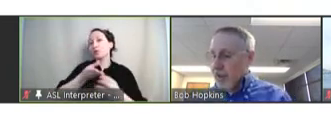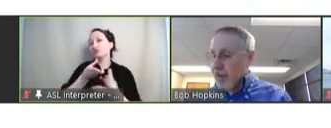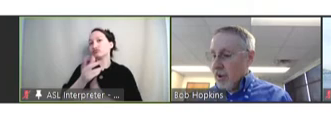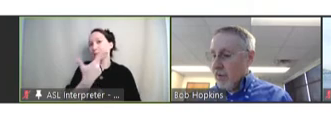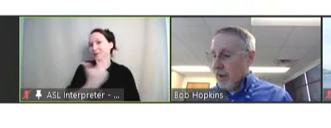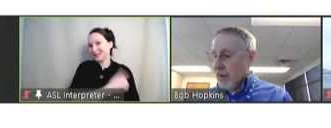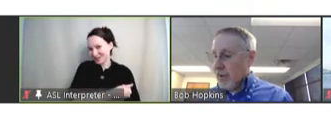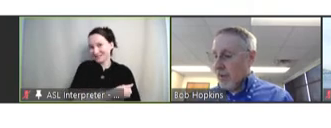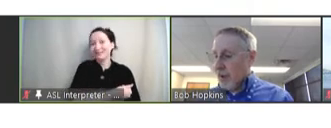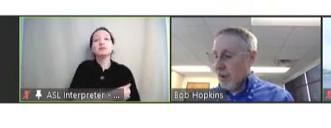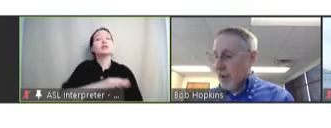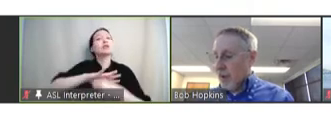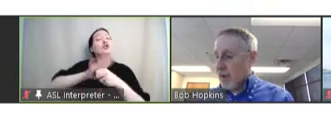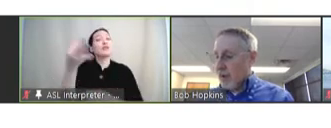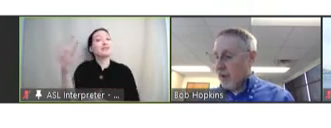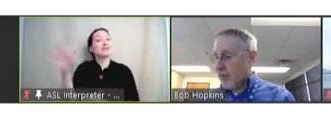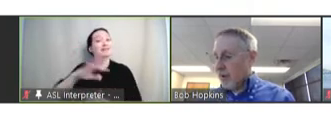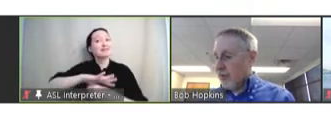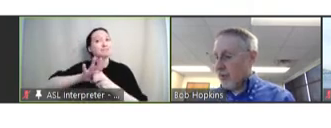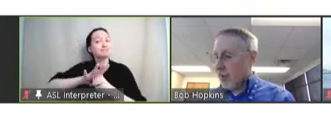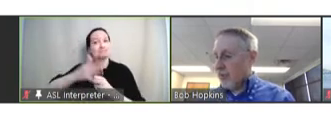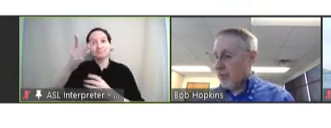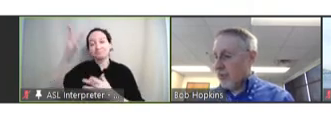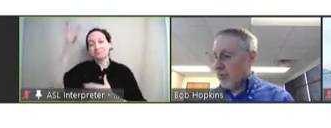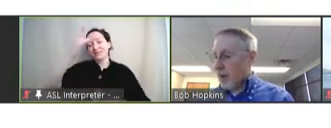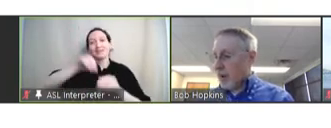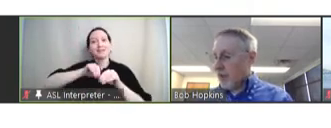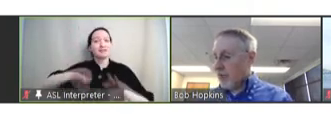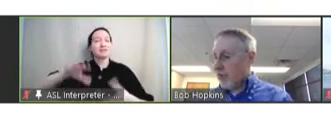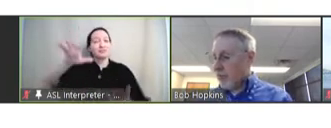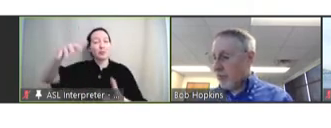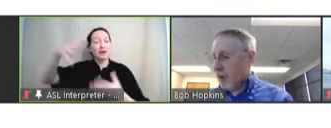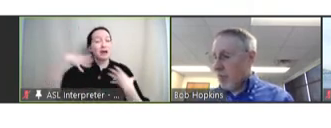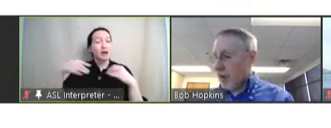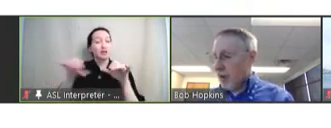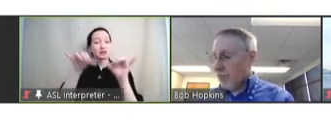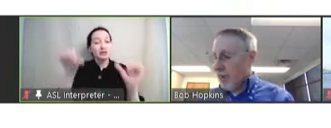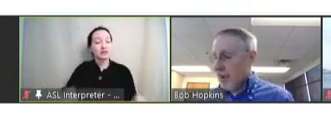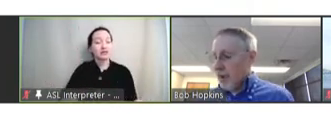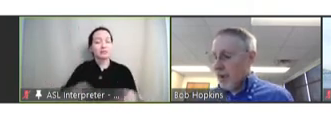The COVID-19 pandemic and associated disruptions have strained health systems globally. In this